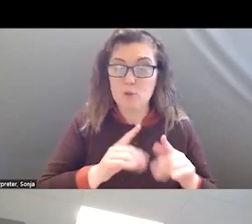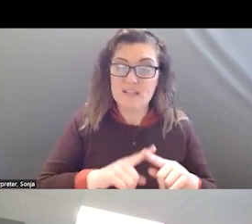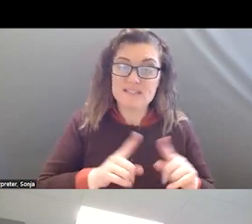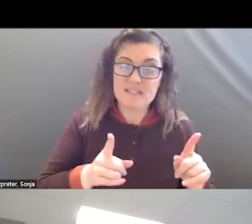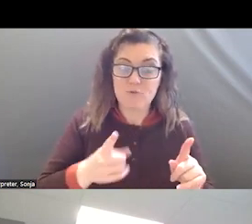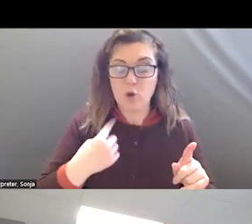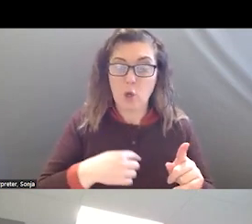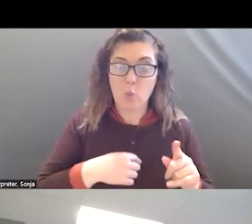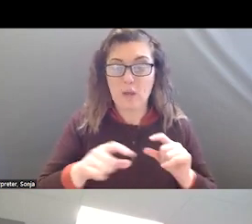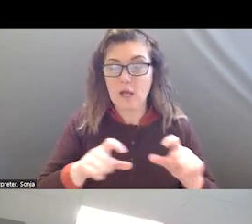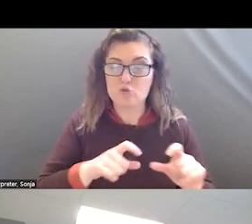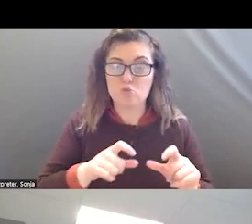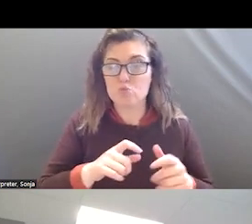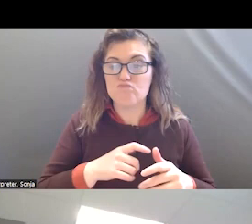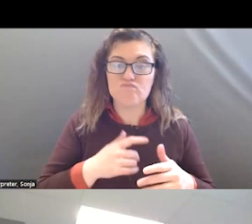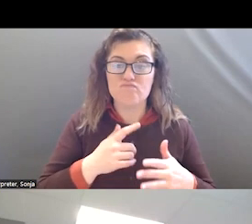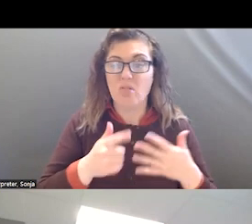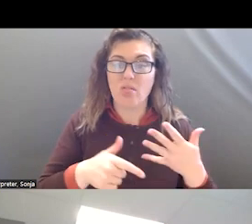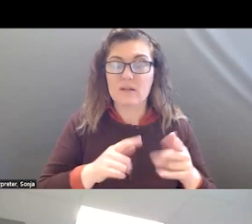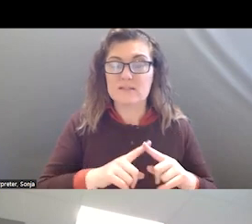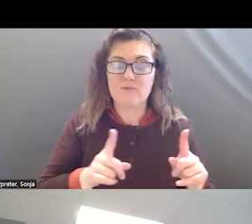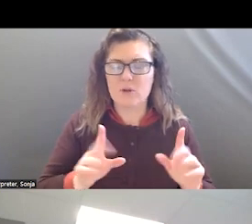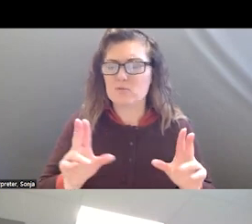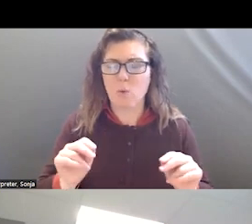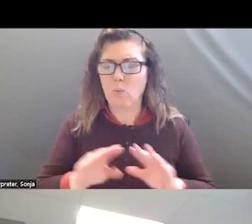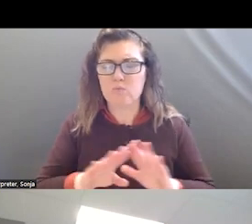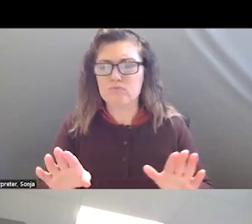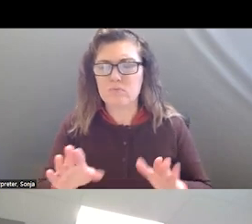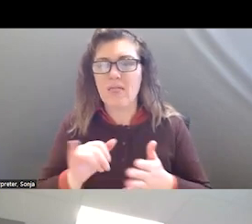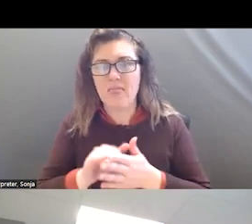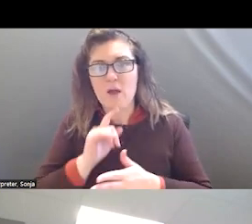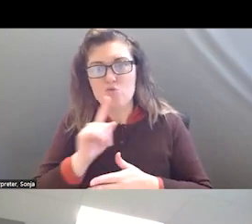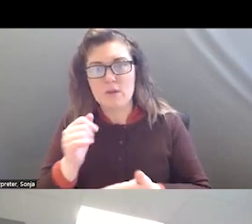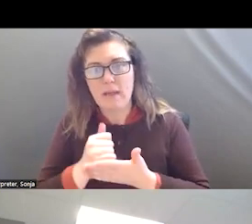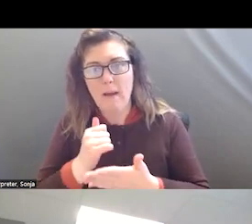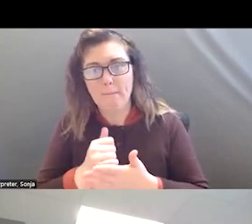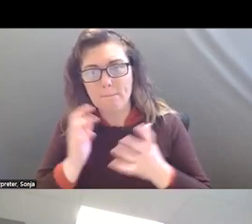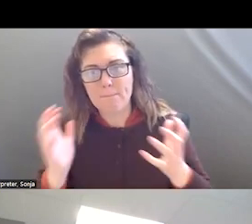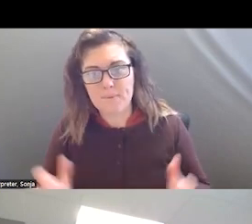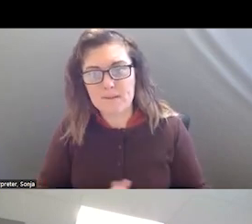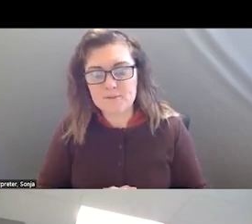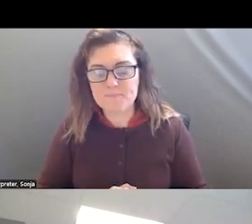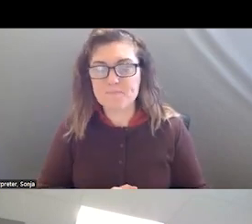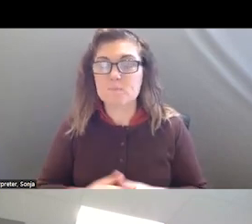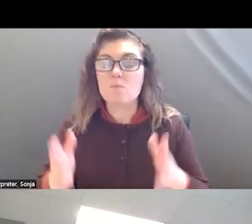DIFFERENTLY HERE. THAT REALLY, REALLY HELPED. BE HAD STANDARDS